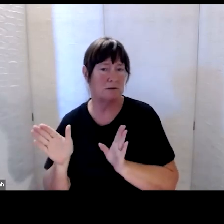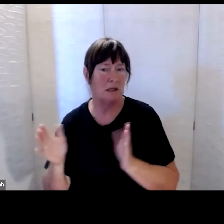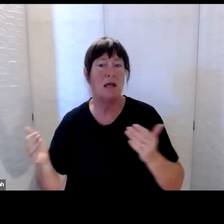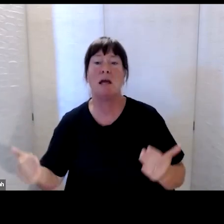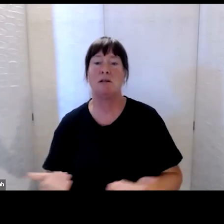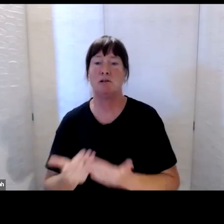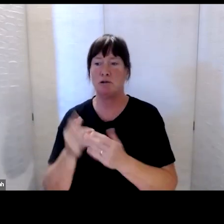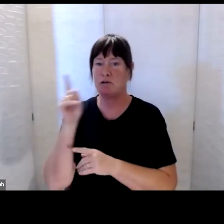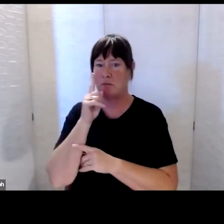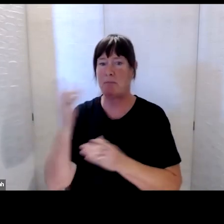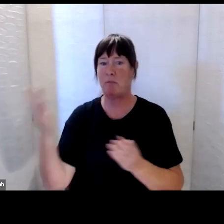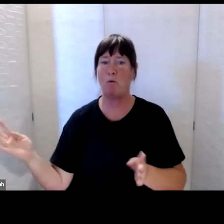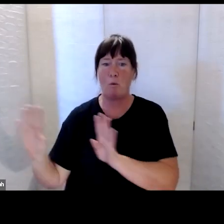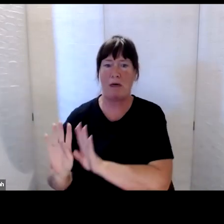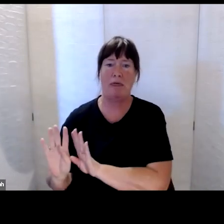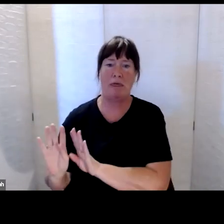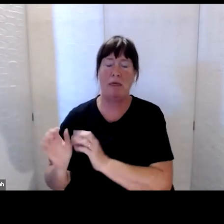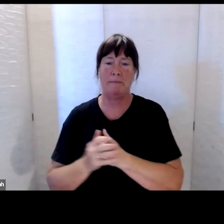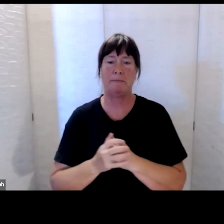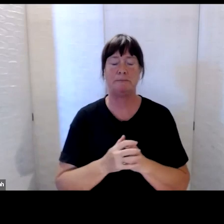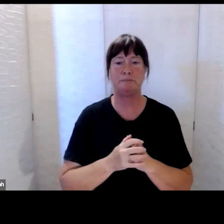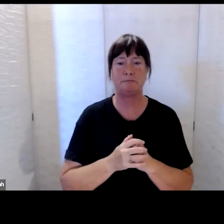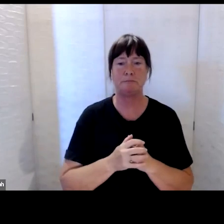the people that she has here with her this evening.